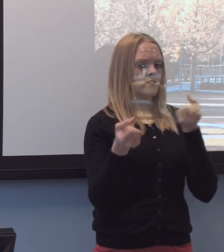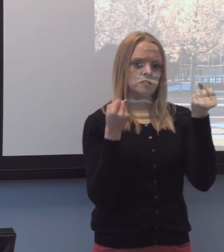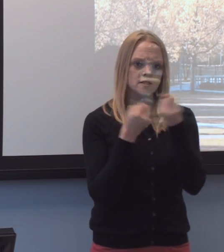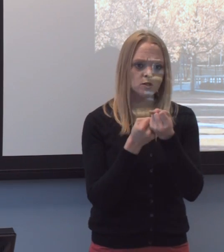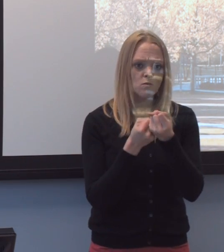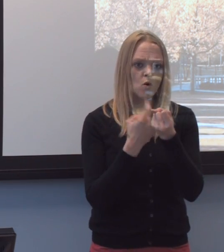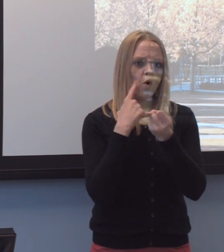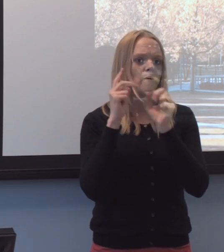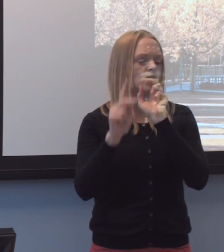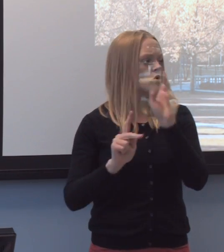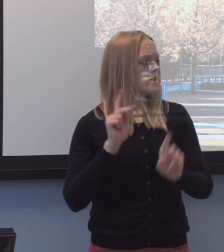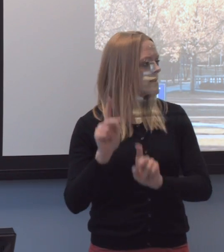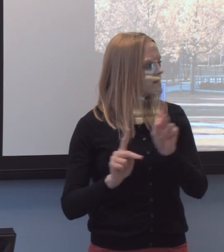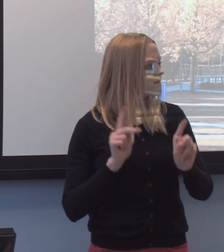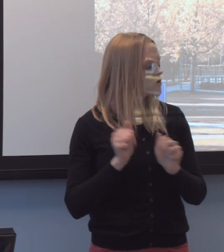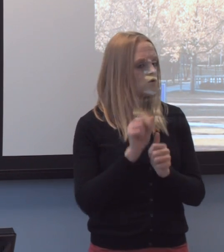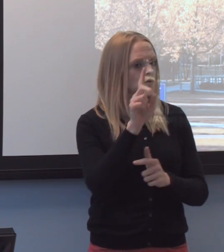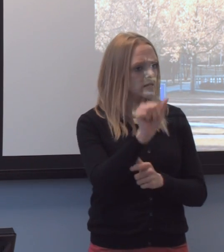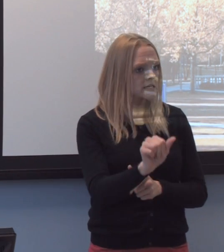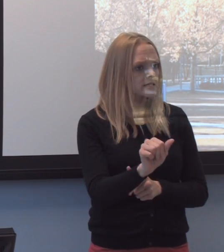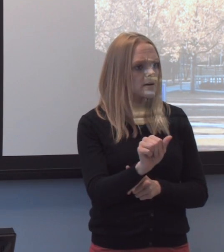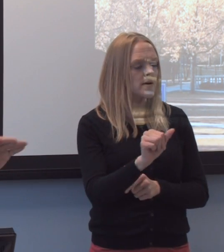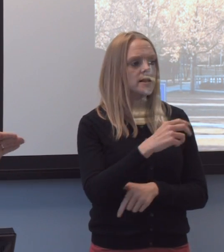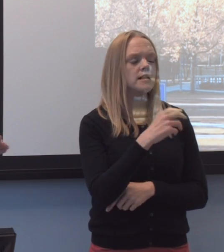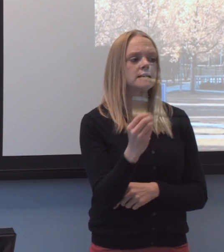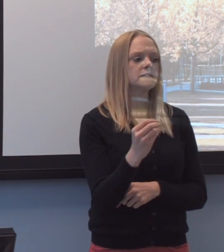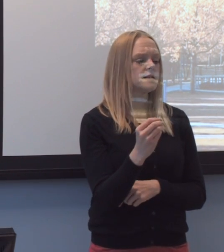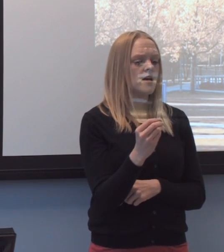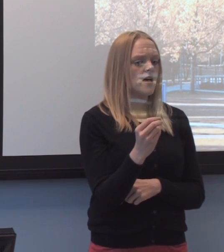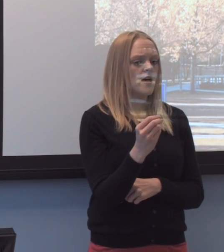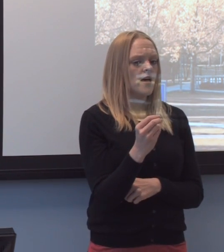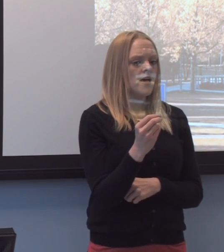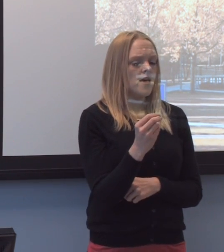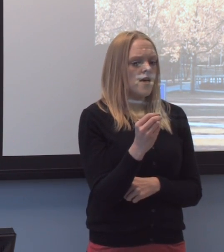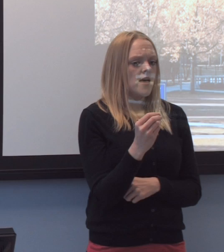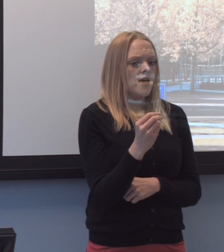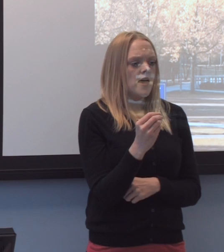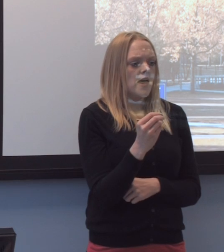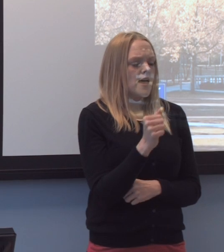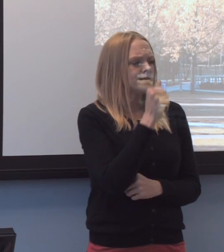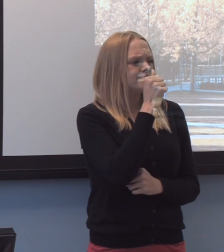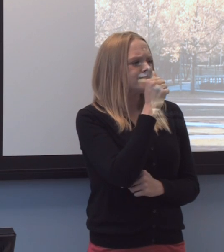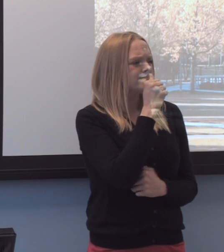for individuals with disabilities and-and-and bare no sense of obligation,